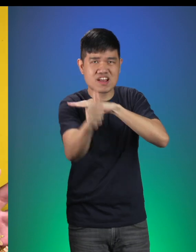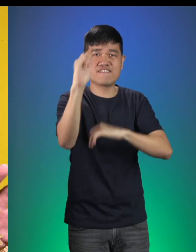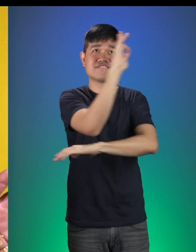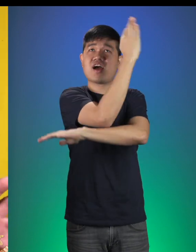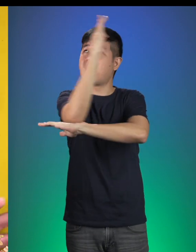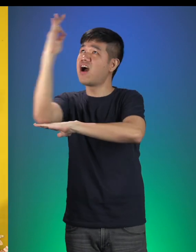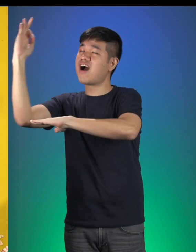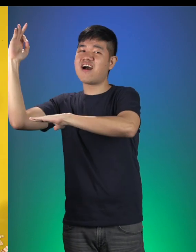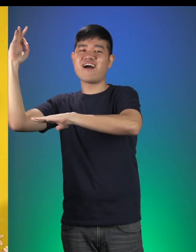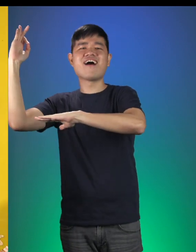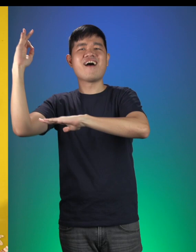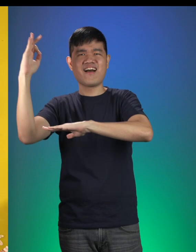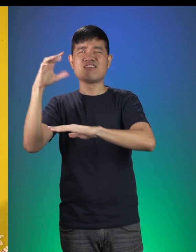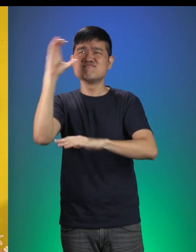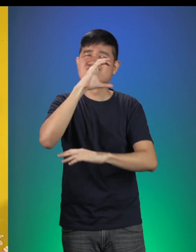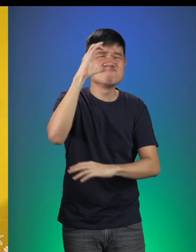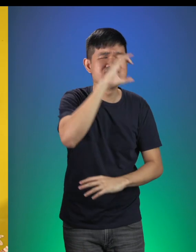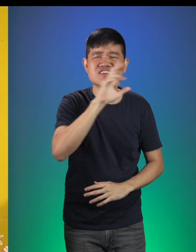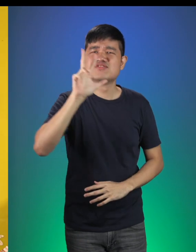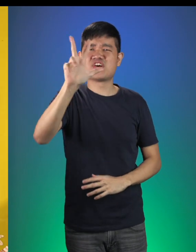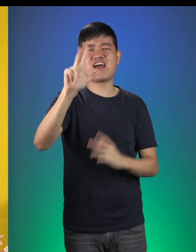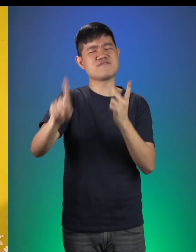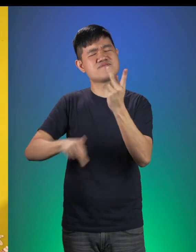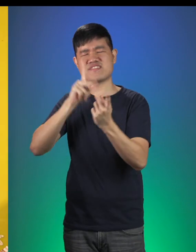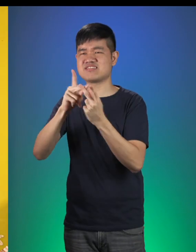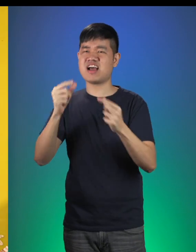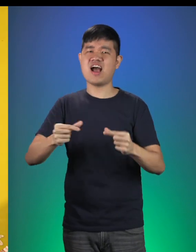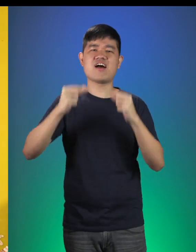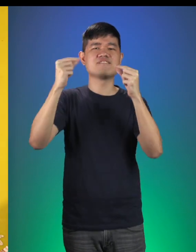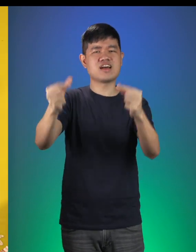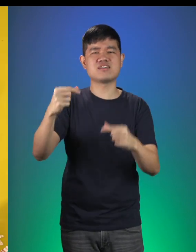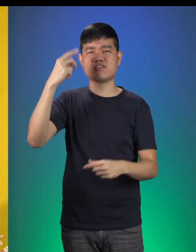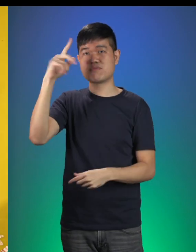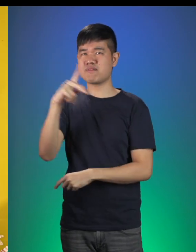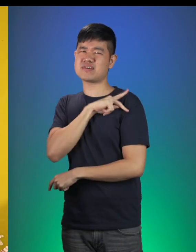as she tries to find the 3 perfect gifts for the Princess’ 3rd Birthday!